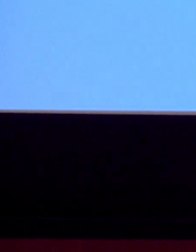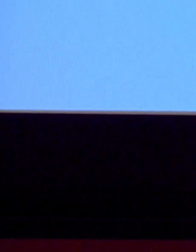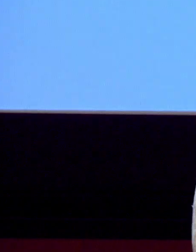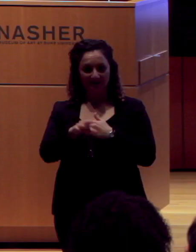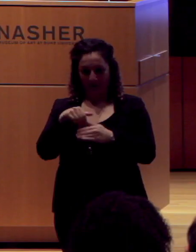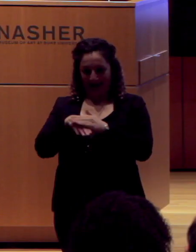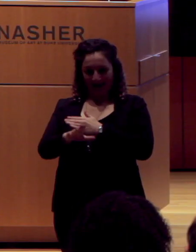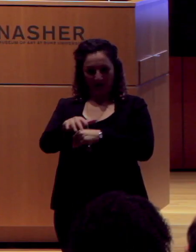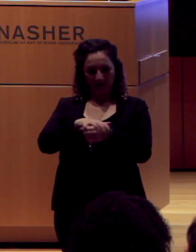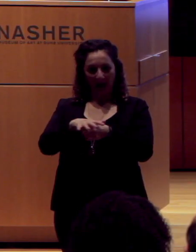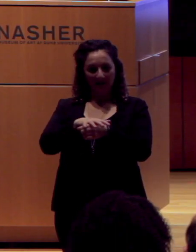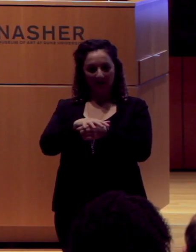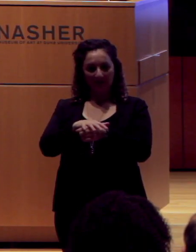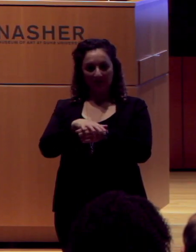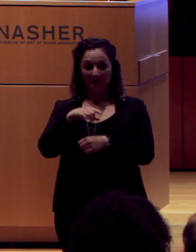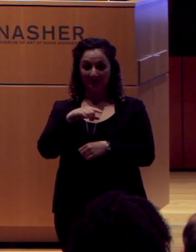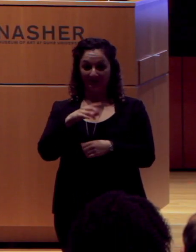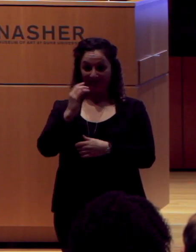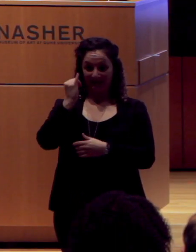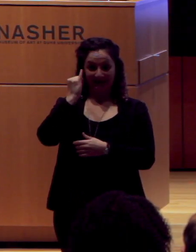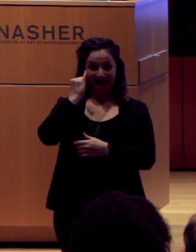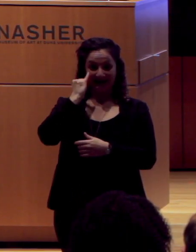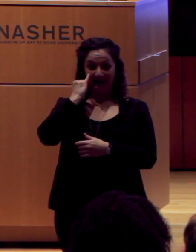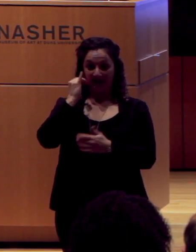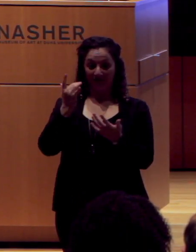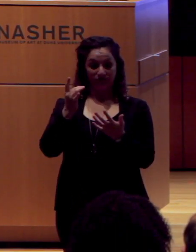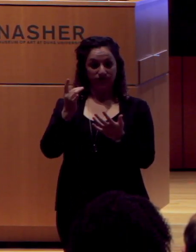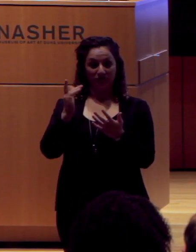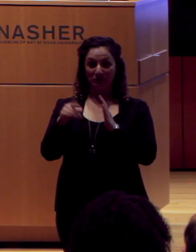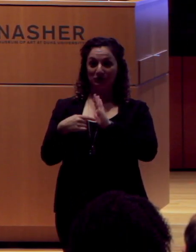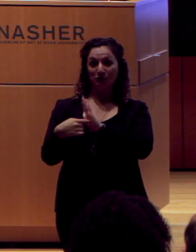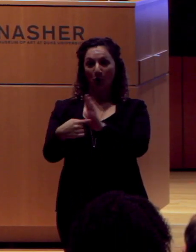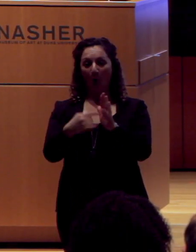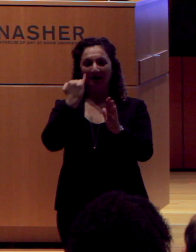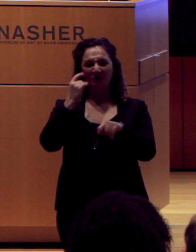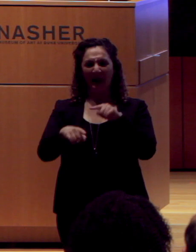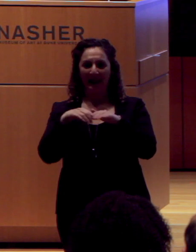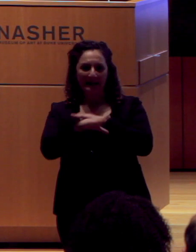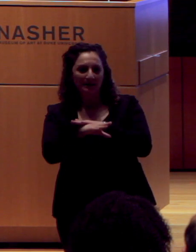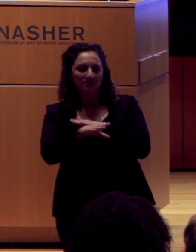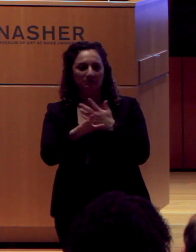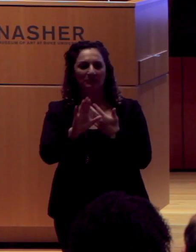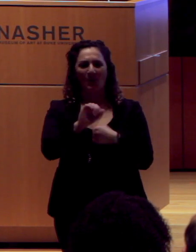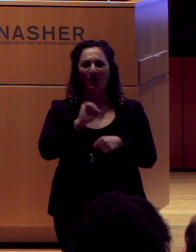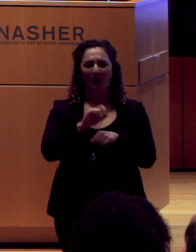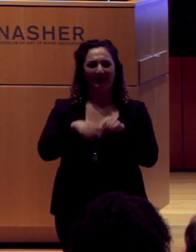So does she show her work if she gets a show, if it's not accessible to the people whose lives she's portraying?